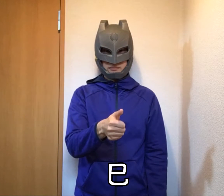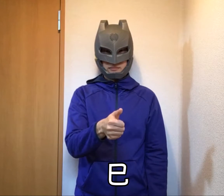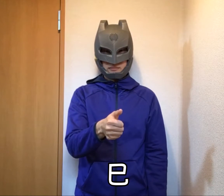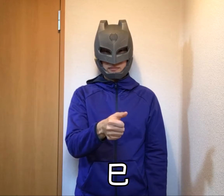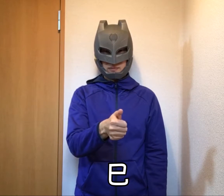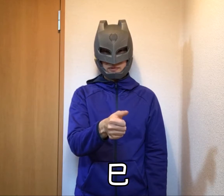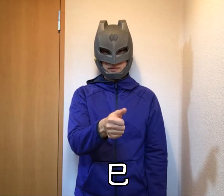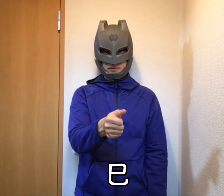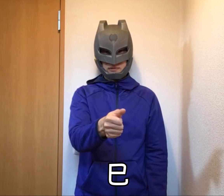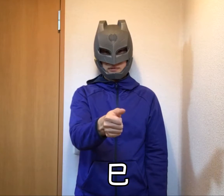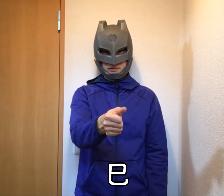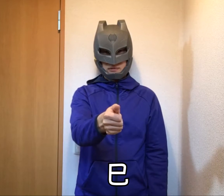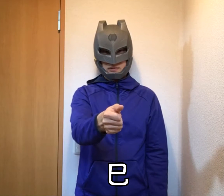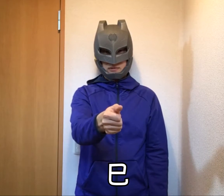Snake